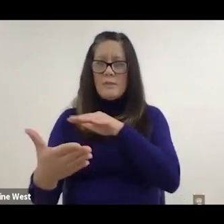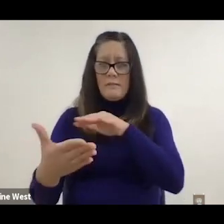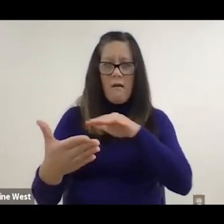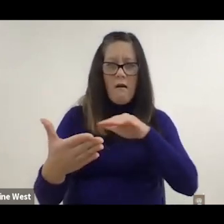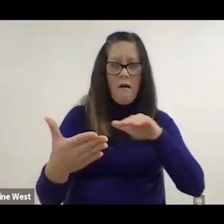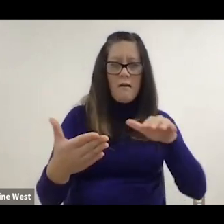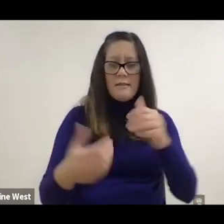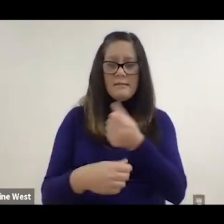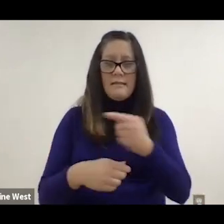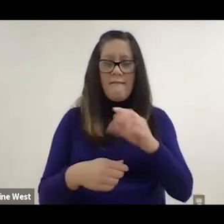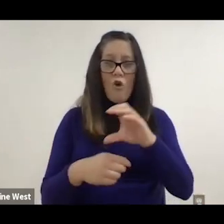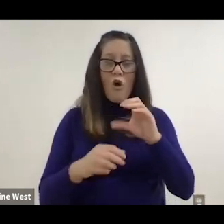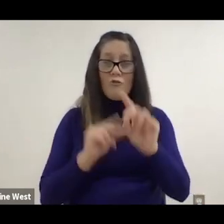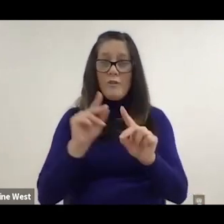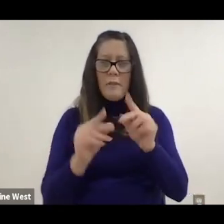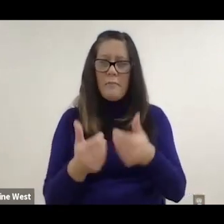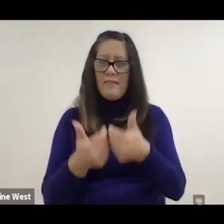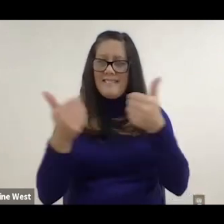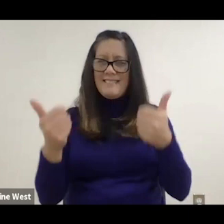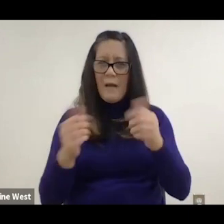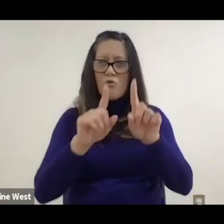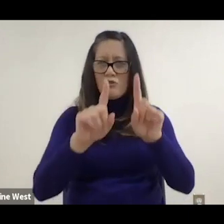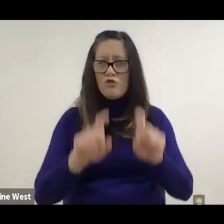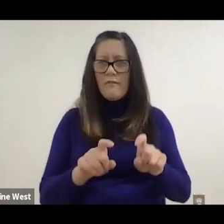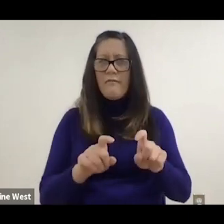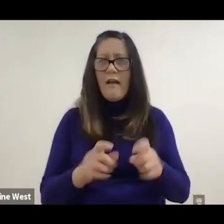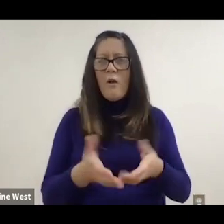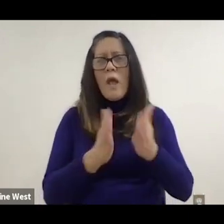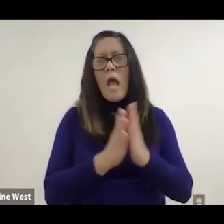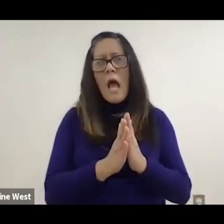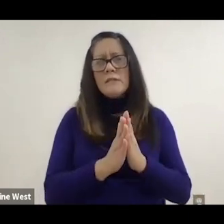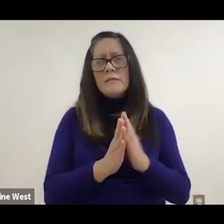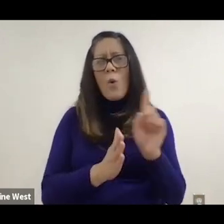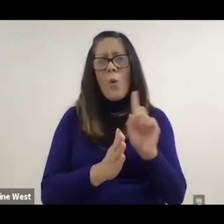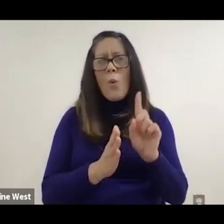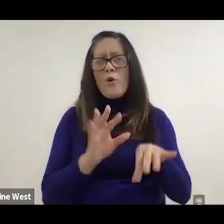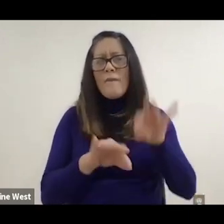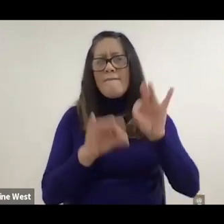in a separate survey to find out where do you get your information.